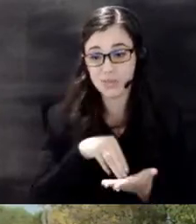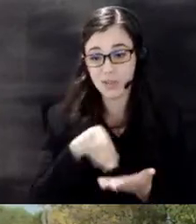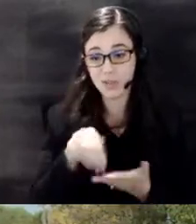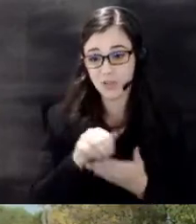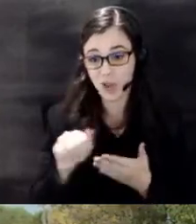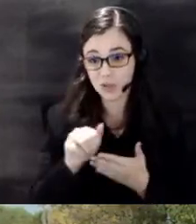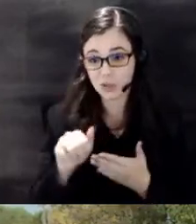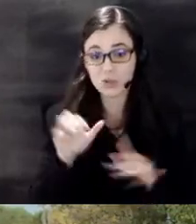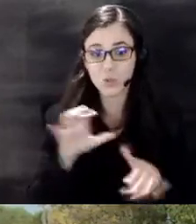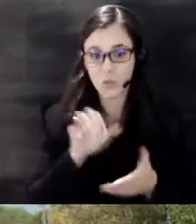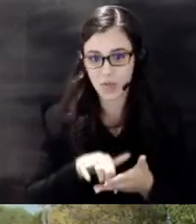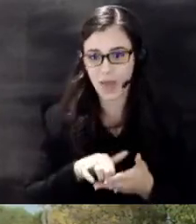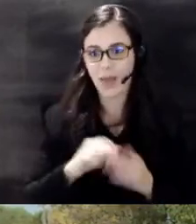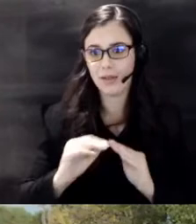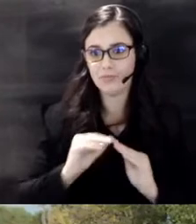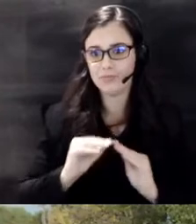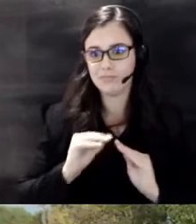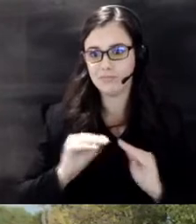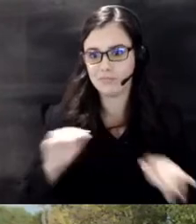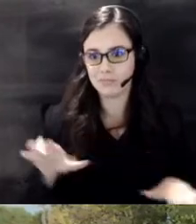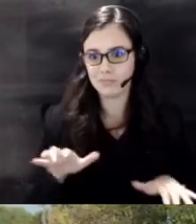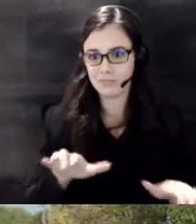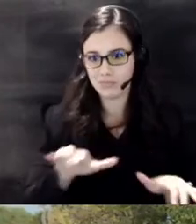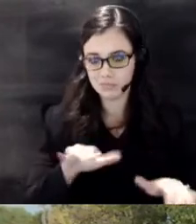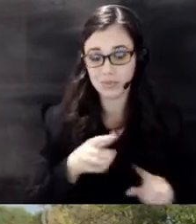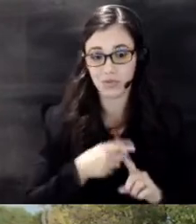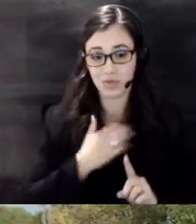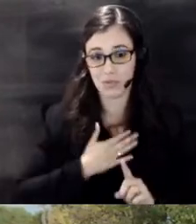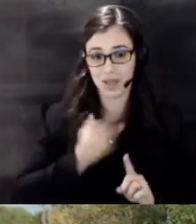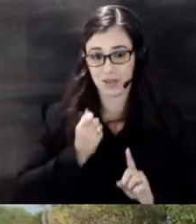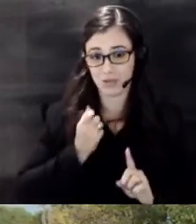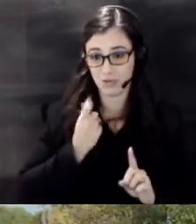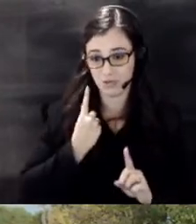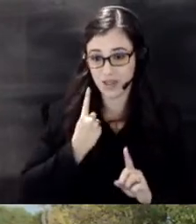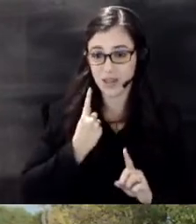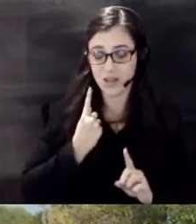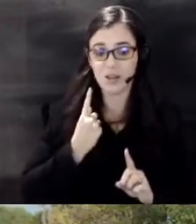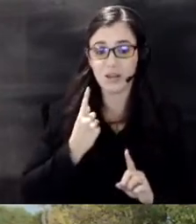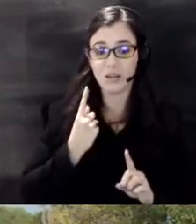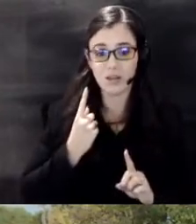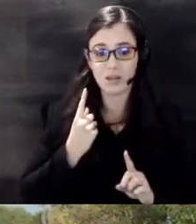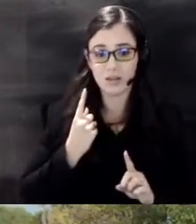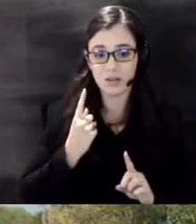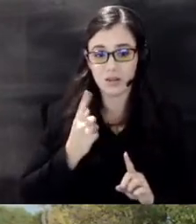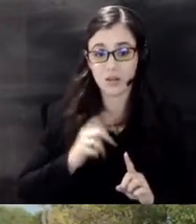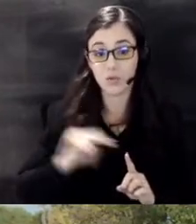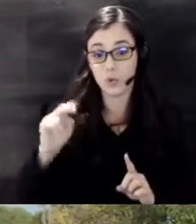that corrective action and it's my understanding that the Union Pacific who did it should be the